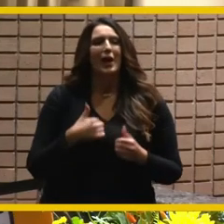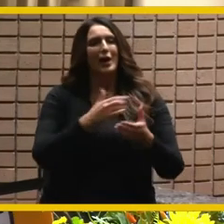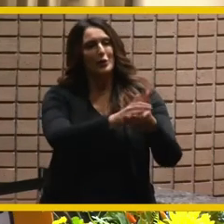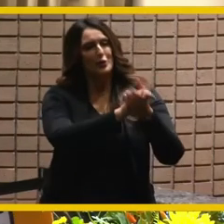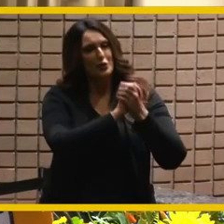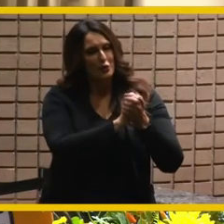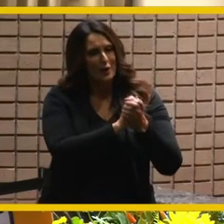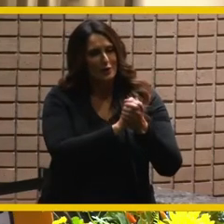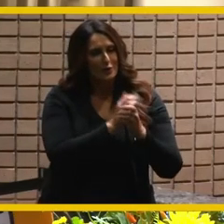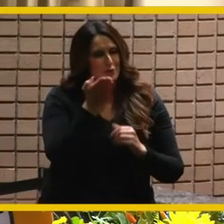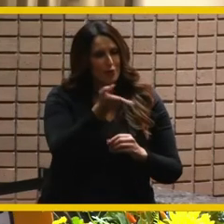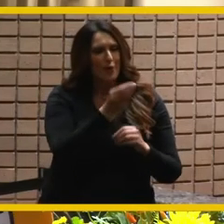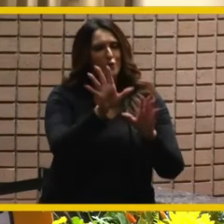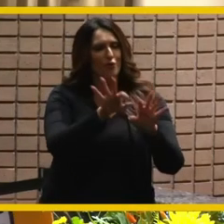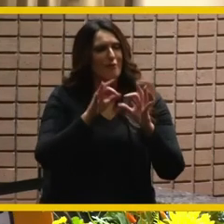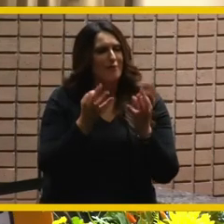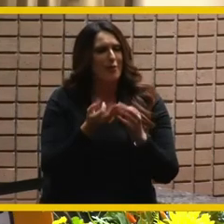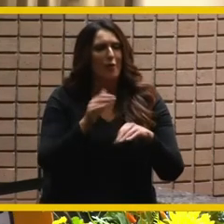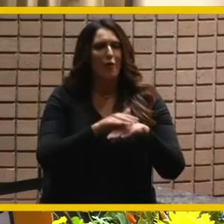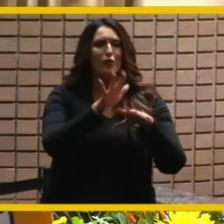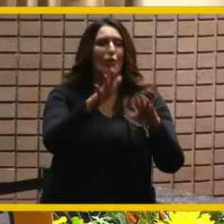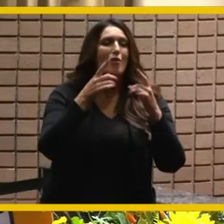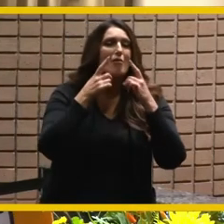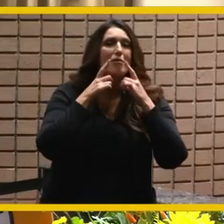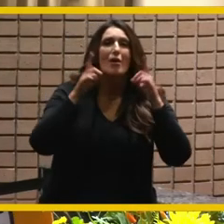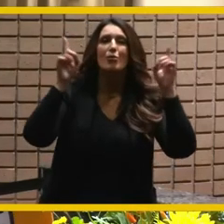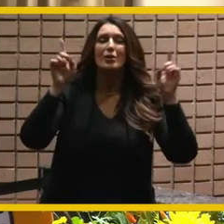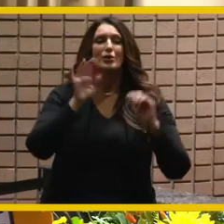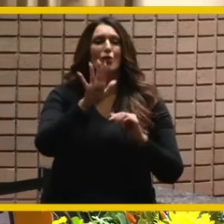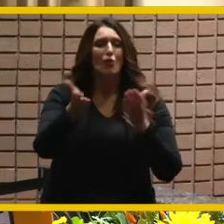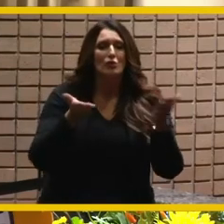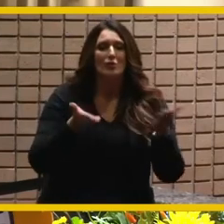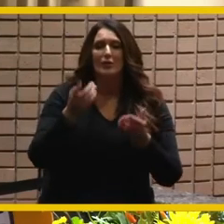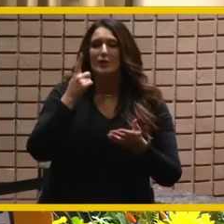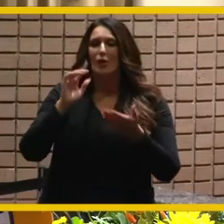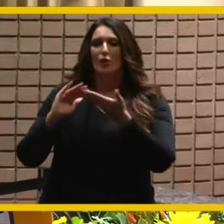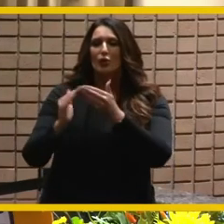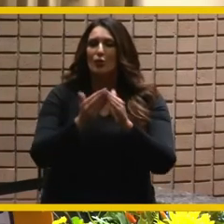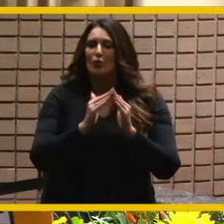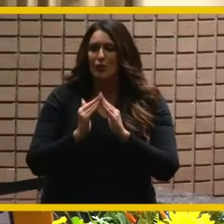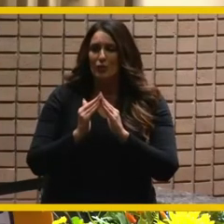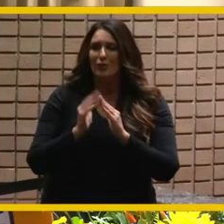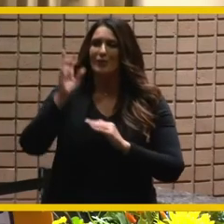his family on these accomplishments and for his service the community and the city of riverside